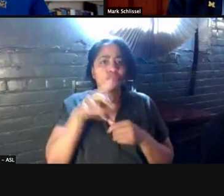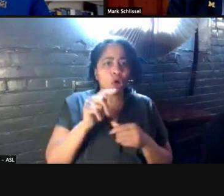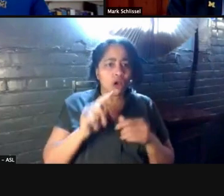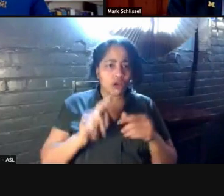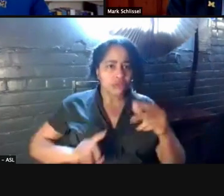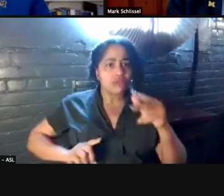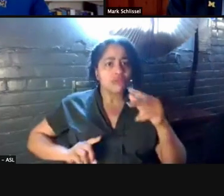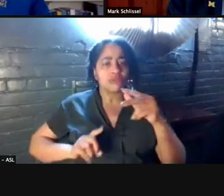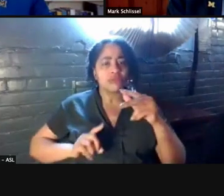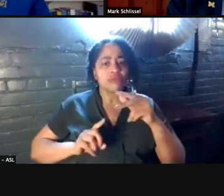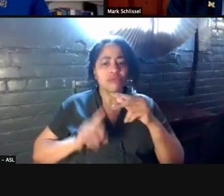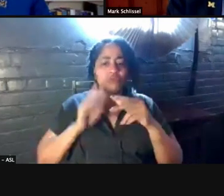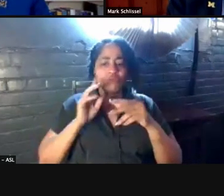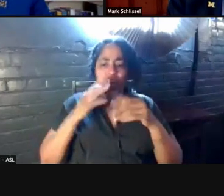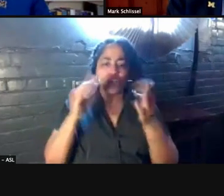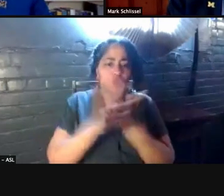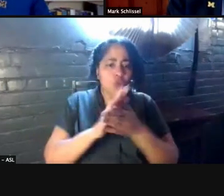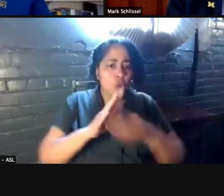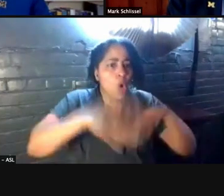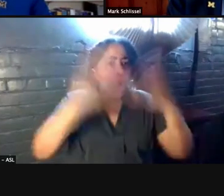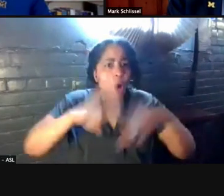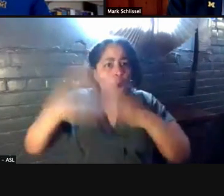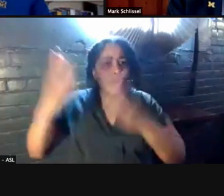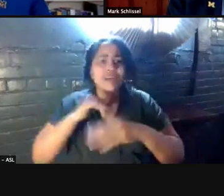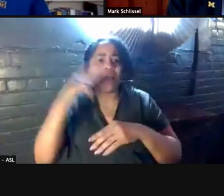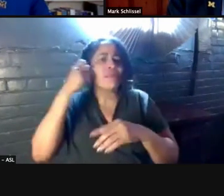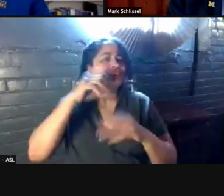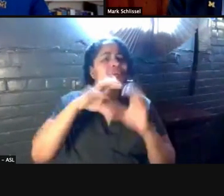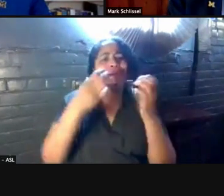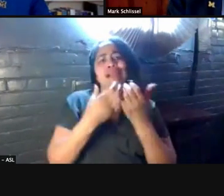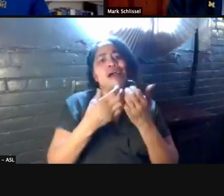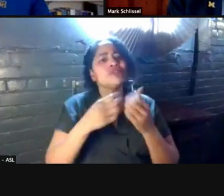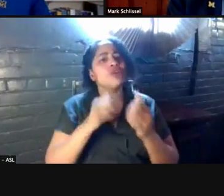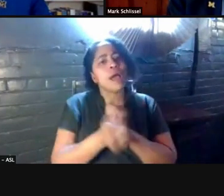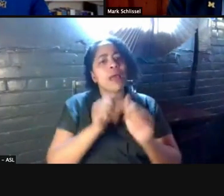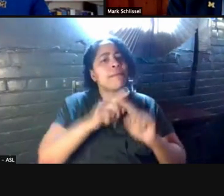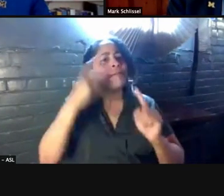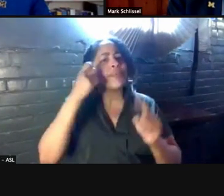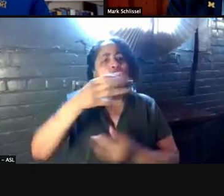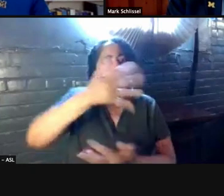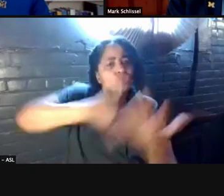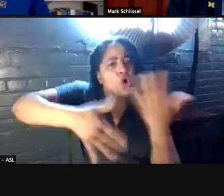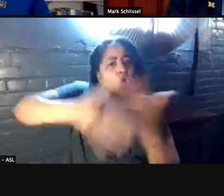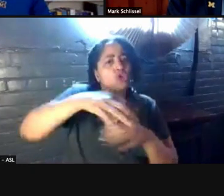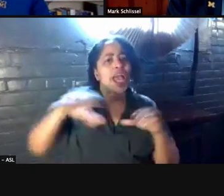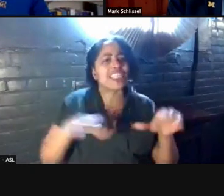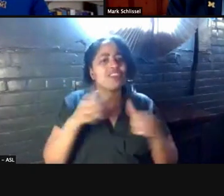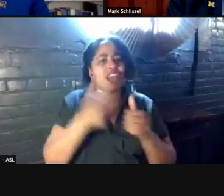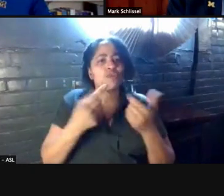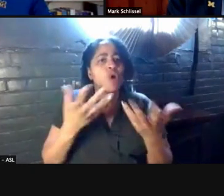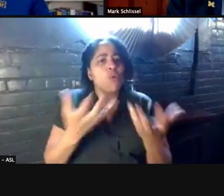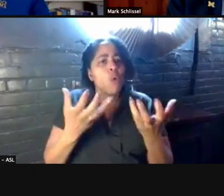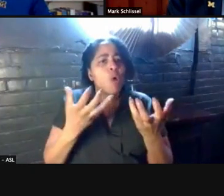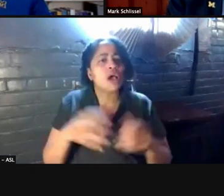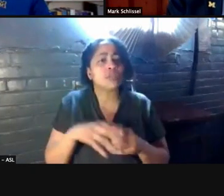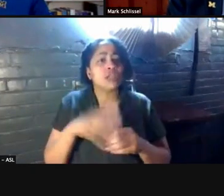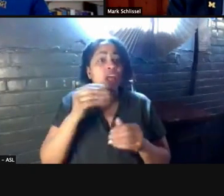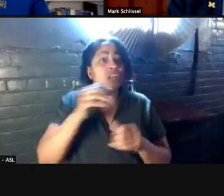but not because of the classroom or competition but because of the social activity that everyone is longing to do, and college campuses are reflection